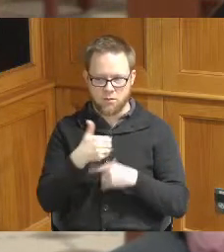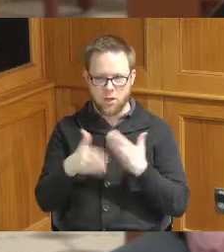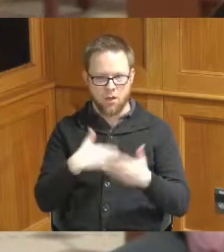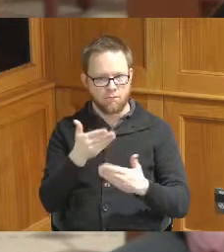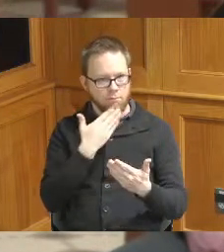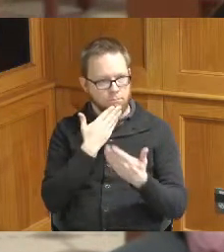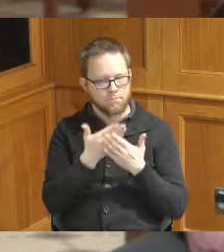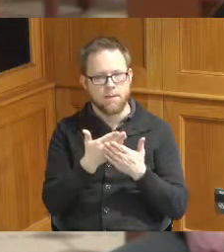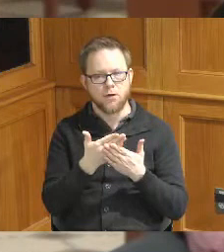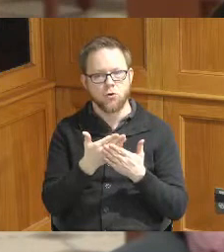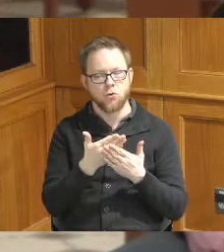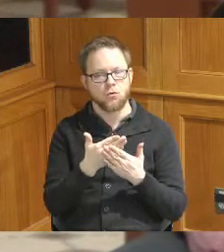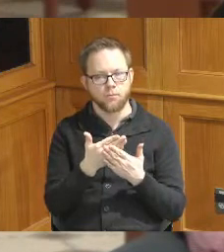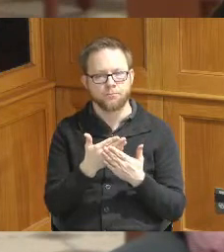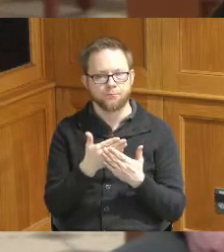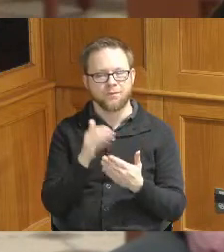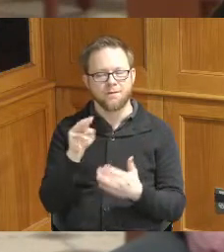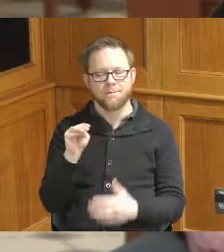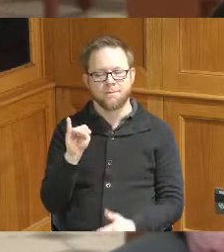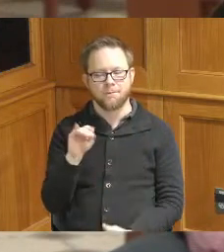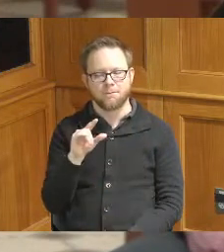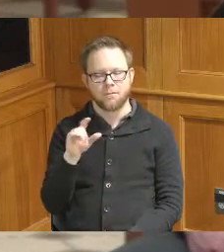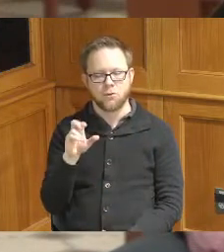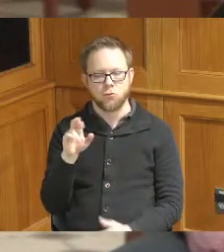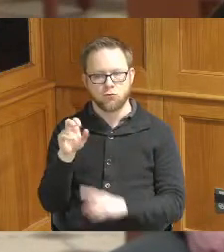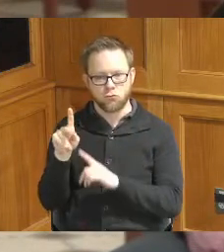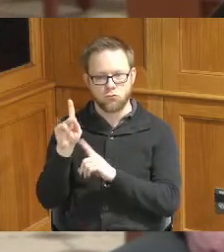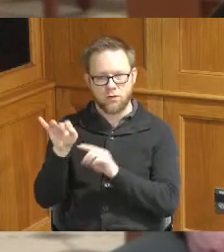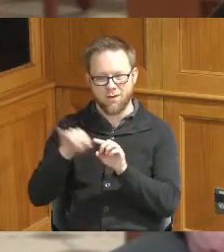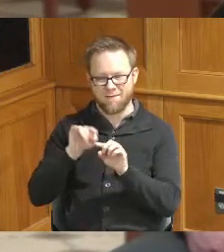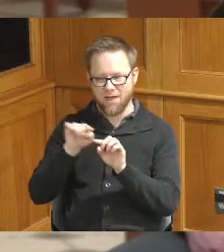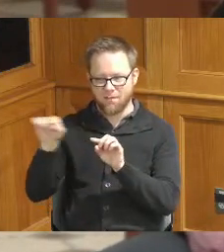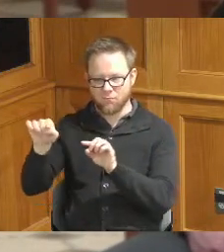interceptors that run up the Mill Creek and Service downtown Cincinnati and we've already